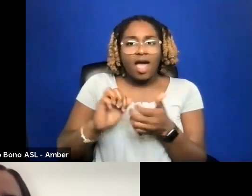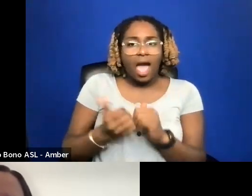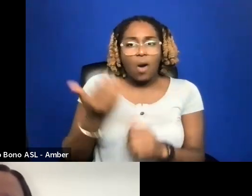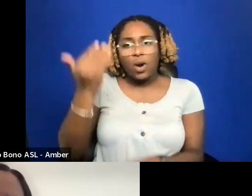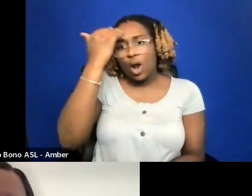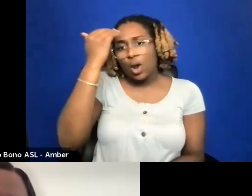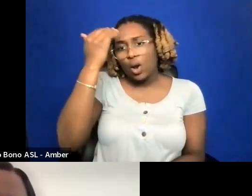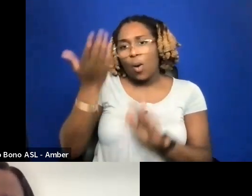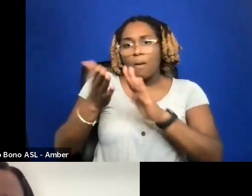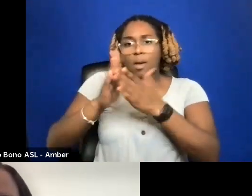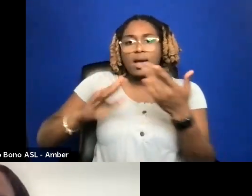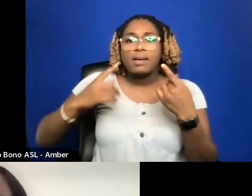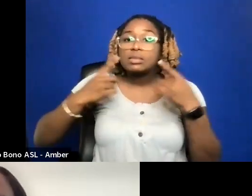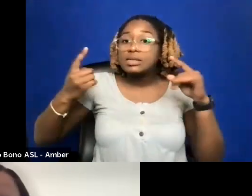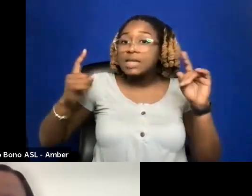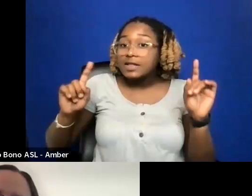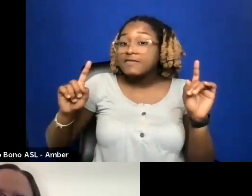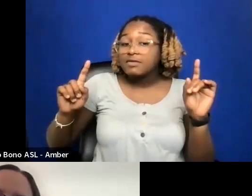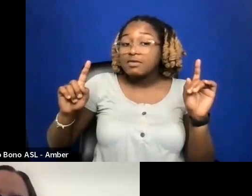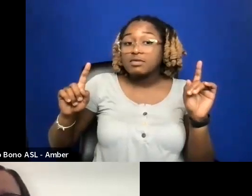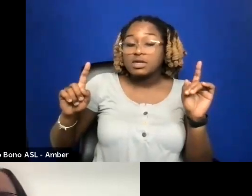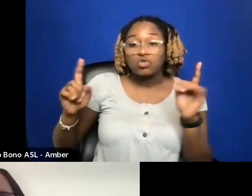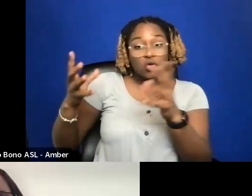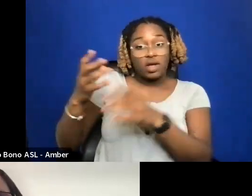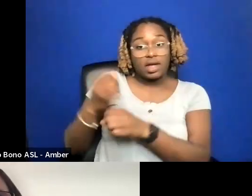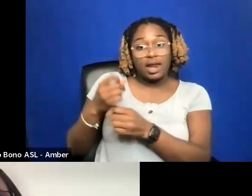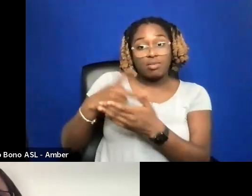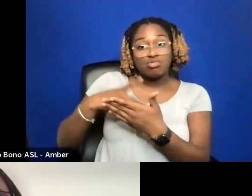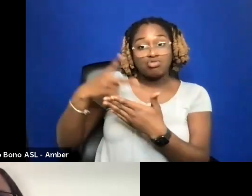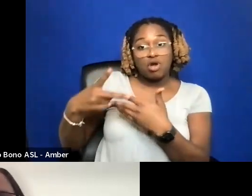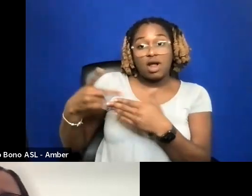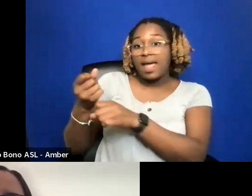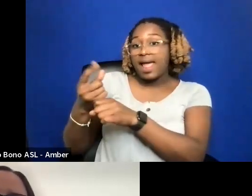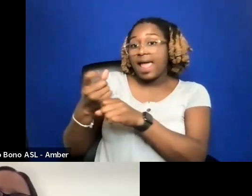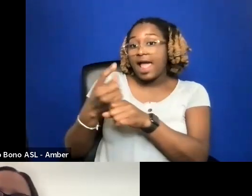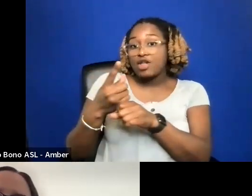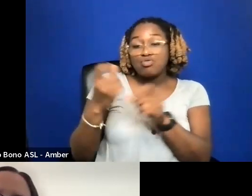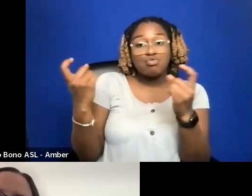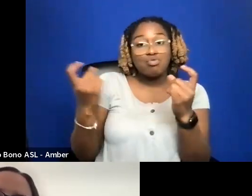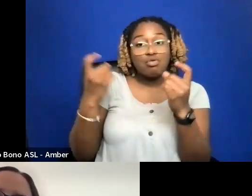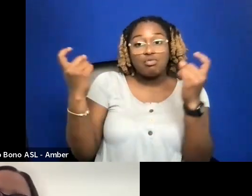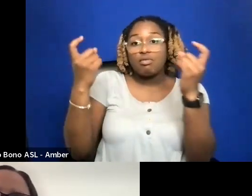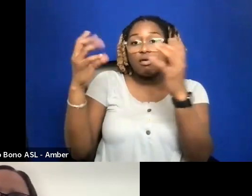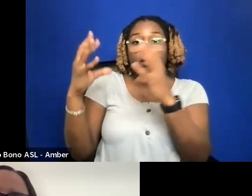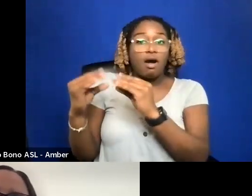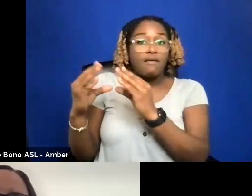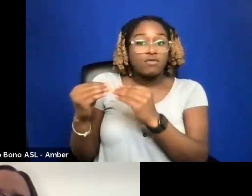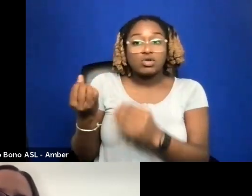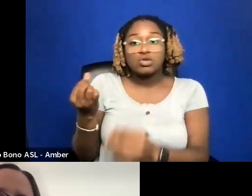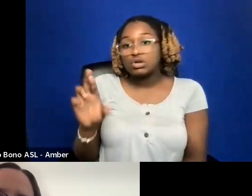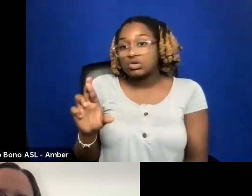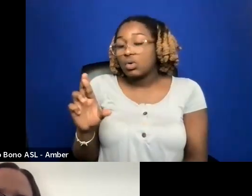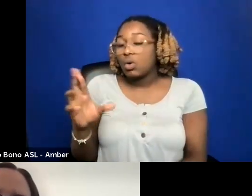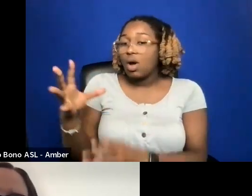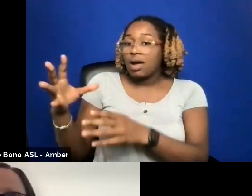THAT I'VE BEEN SUCCESS INFORMAL DOING THAT. IS IT GETTING PROGRAMMED AT AN ANNUAL CONFERENCE. IS